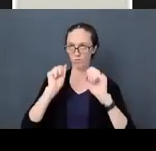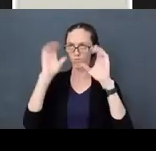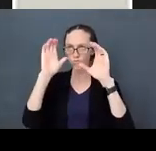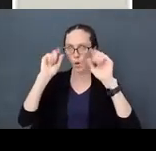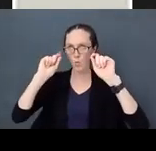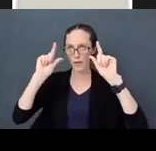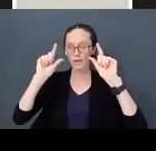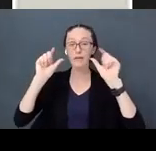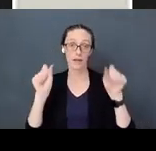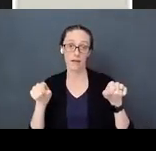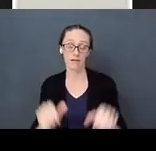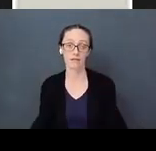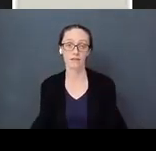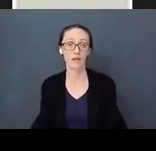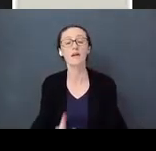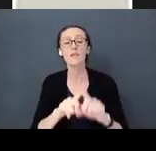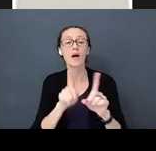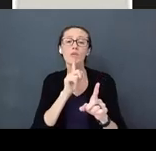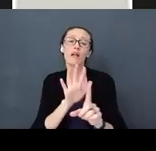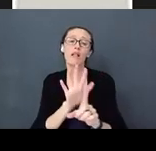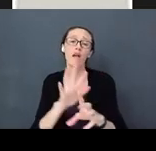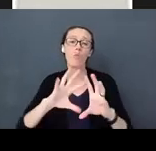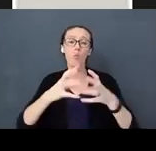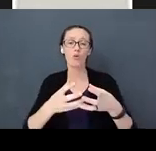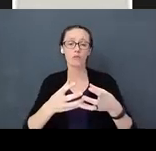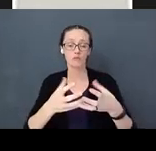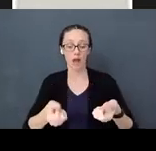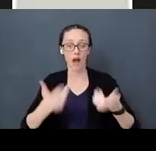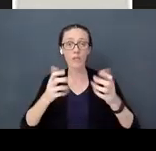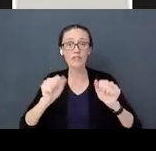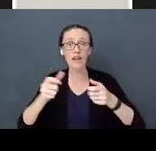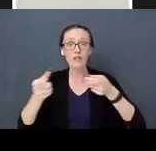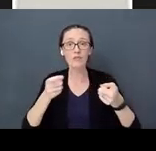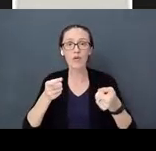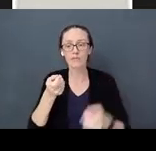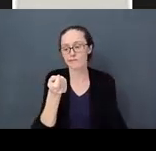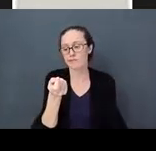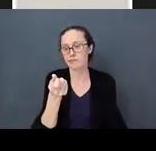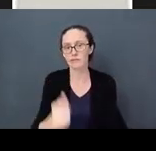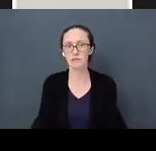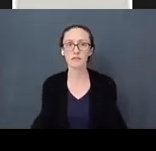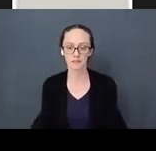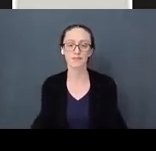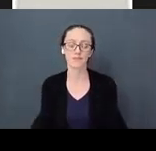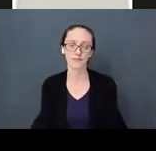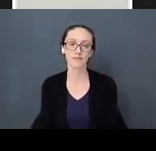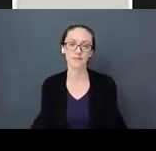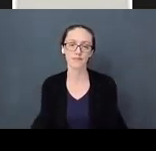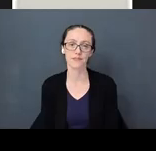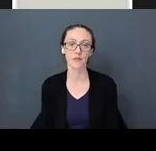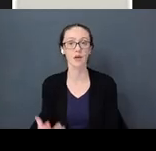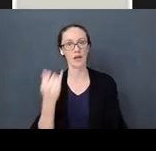Really in their world there is very little they can control. If you give baby